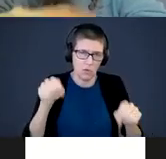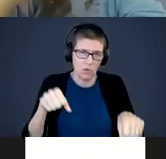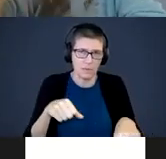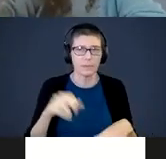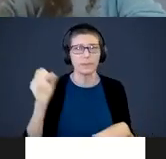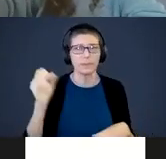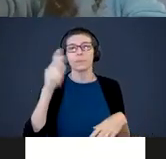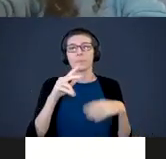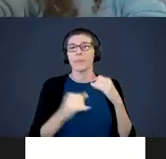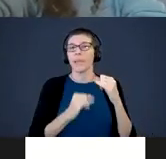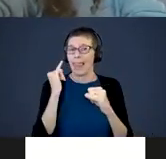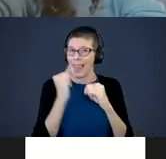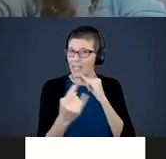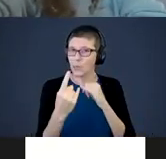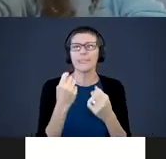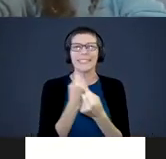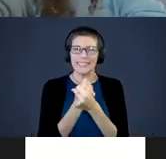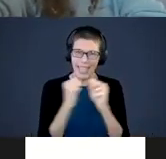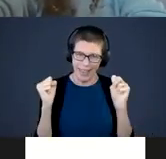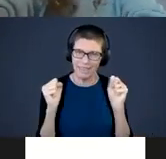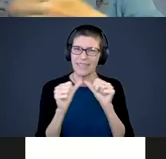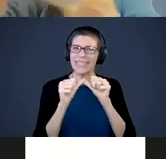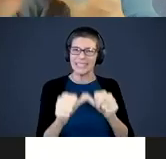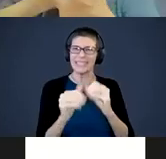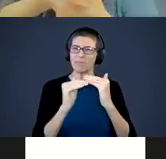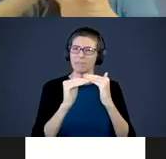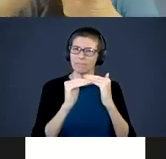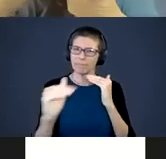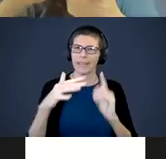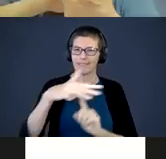The last one. Safe and consistent environment. This is the third pillar